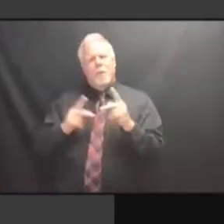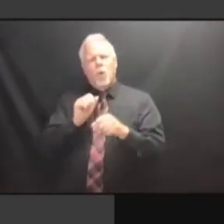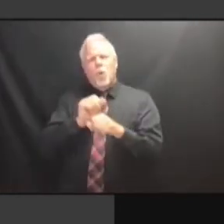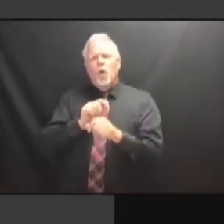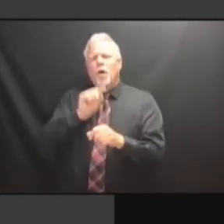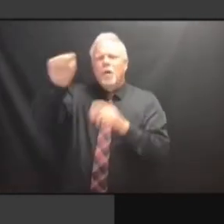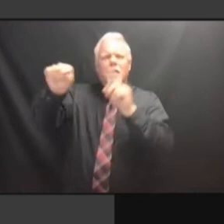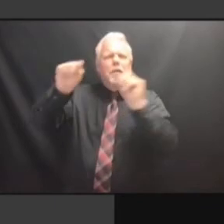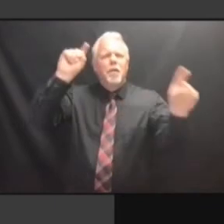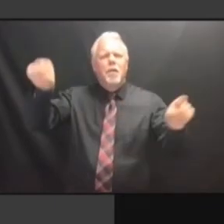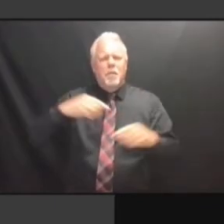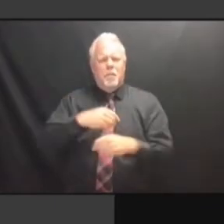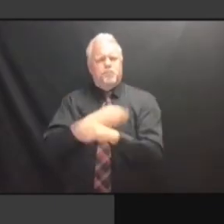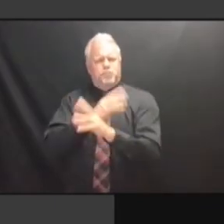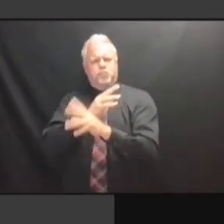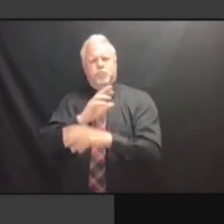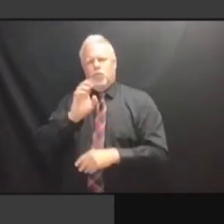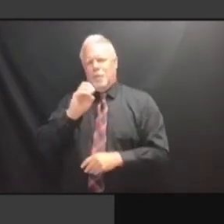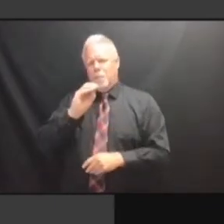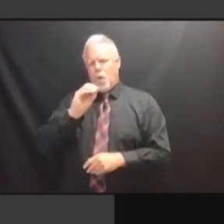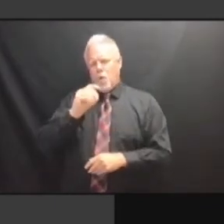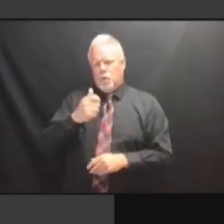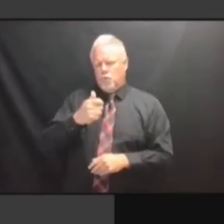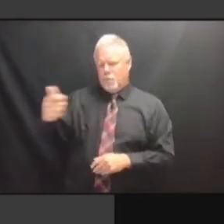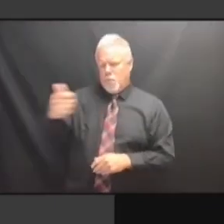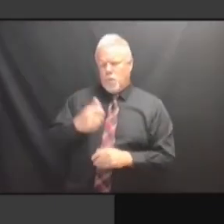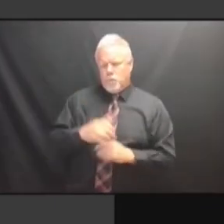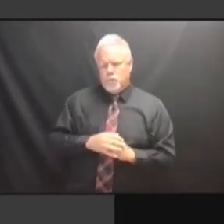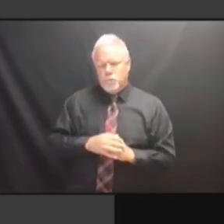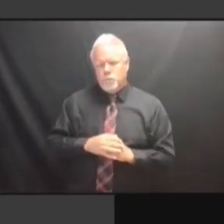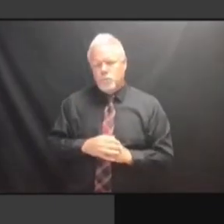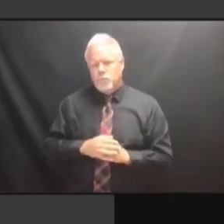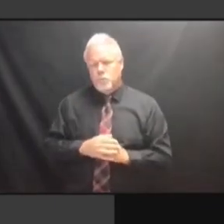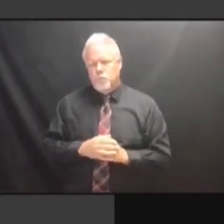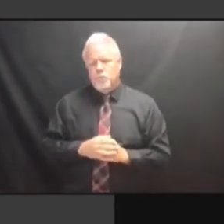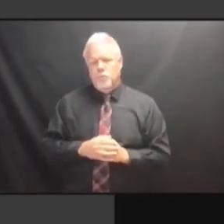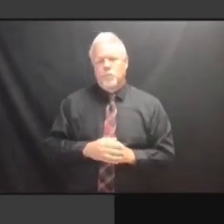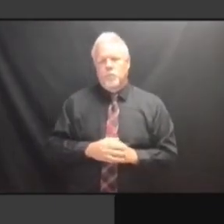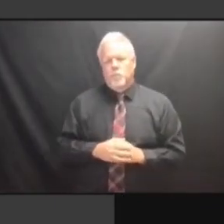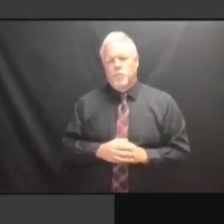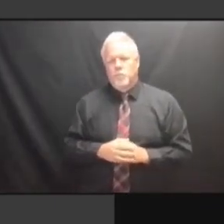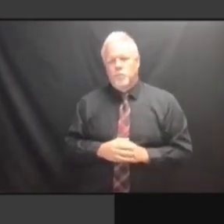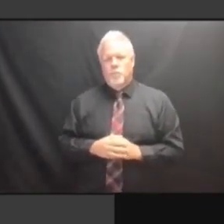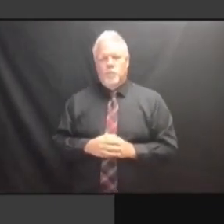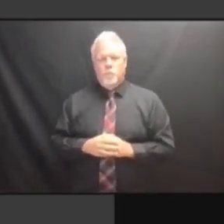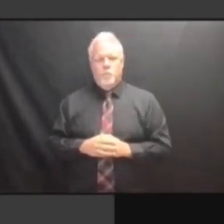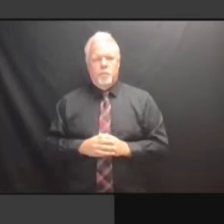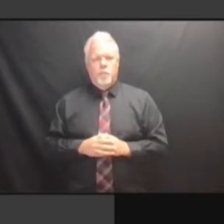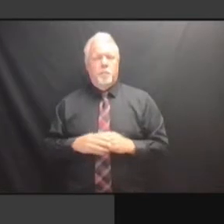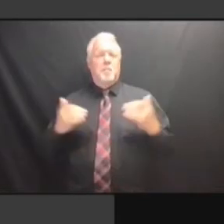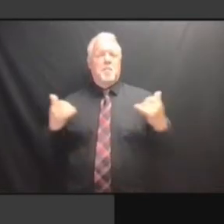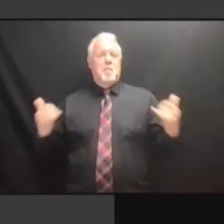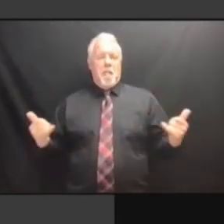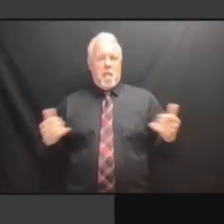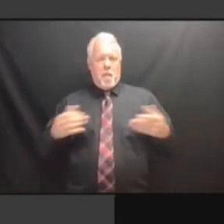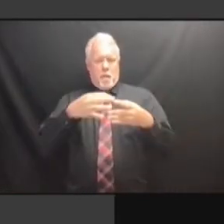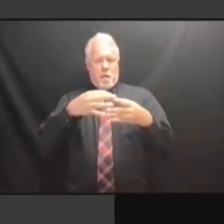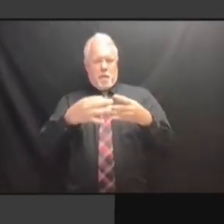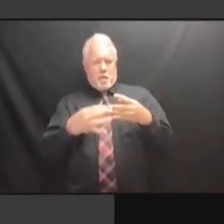OUR SECURITY RISK POSTURE, BECAUSE OF THE OUR SECURITY RISK POSTURE, BECAUSE OF THE REMOTE OUR SECURITY RISK POSTURE, BECAUSE OF THE REMOTE WORKING, BECAUSE OF THE REMOTE WORKING, BECAUSE OF THE REMOTE WORKING, AND BECAUSE OF THE REMOTE WORKING, AND BECAUSE BECAUSE OF THE REMOTE WORKING, AND BECAUSE -- BECAUSE OF THE REMOTE WORKING, AND BECAUSE -- THE BECAUSE OF THE REMOTE WORKING, AND BECAUSE -- THE PETITION AND BECAUSE -- THE PETITION AND BECAUSE -- THE PETITION PEOPLE AND BECAUSE -- THE PETITION PEOPLE ARE AND BECAUSE -- THE PETITION PEOPLE ARE DIFFICULT AND BECAUSE -- THE PETITION PEOPLE ARE DIFFICULT BECAUSE